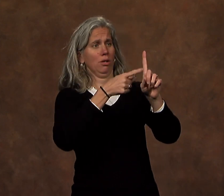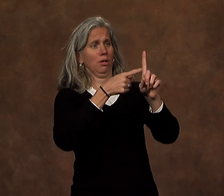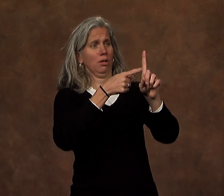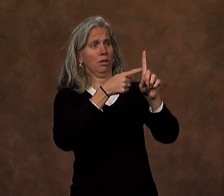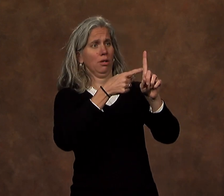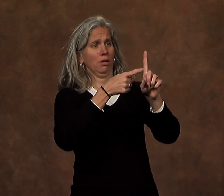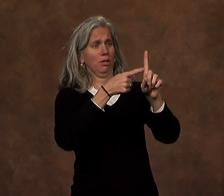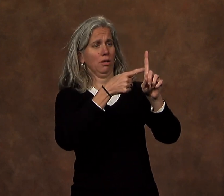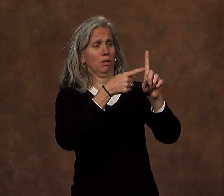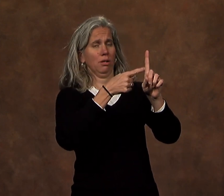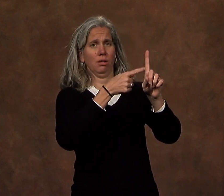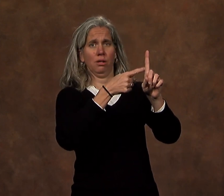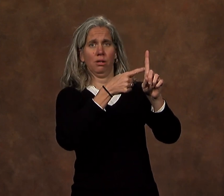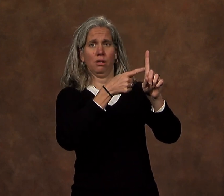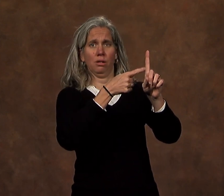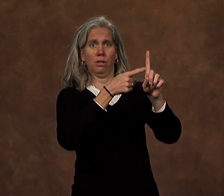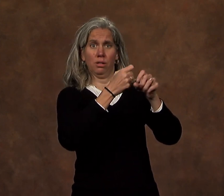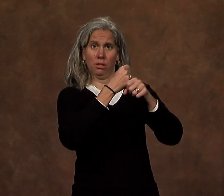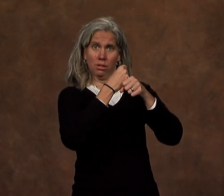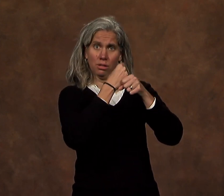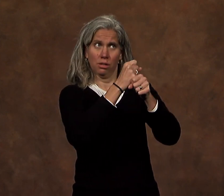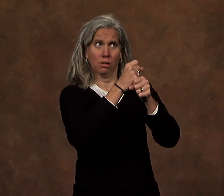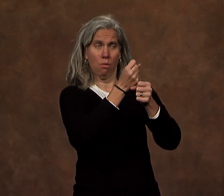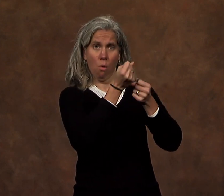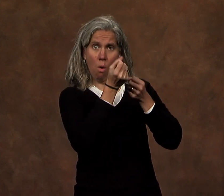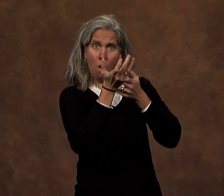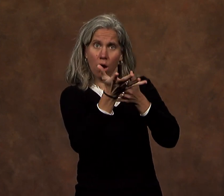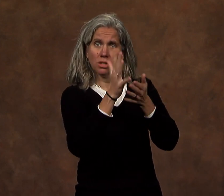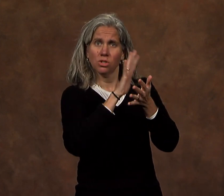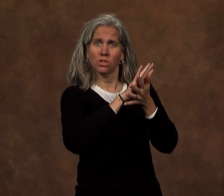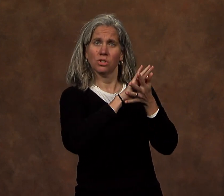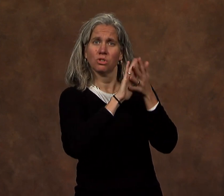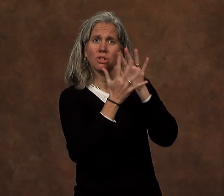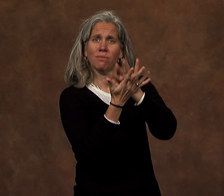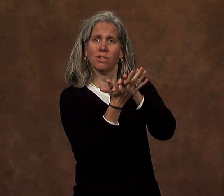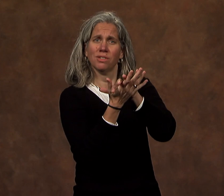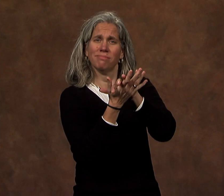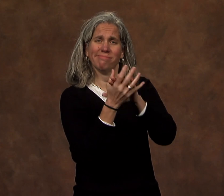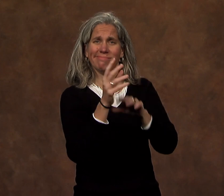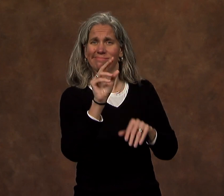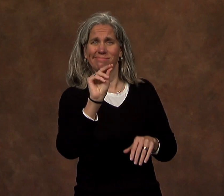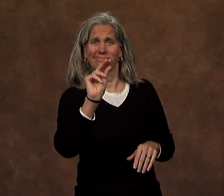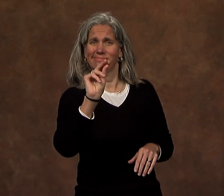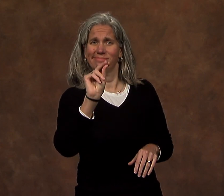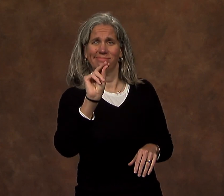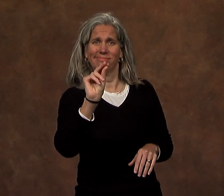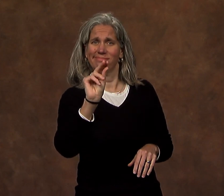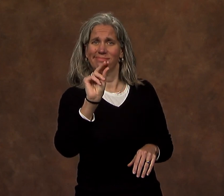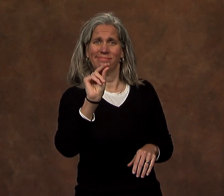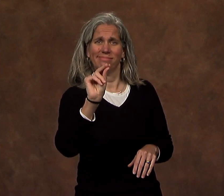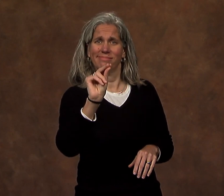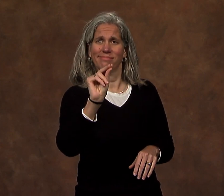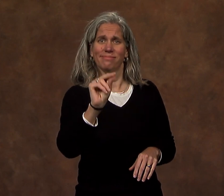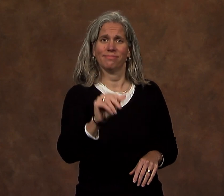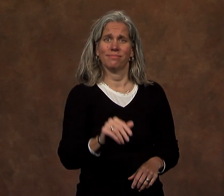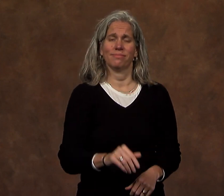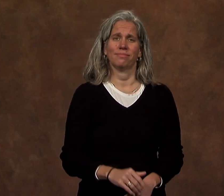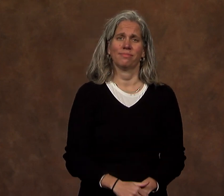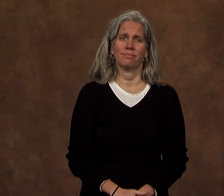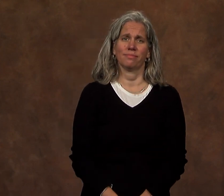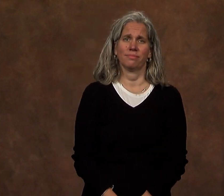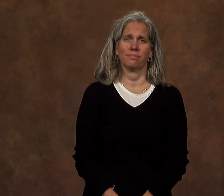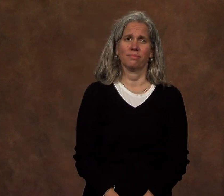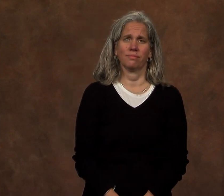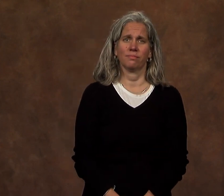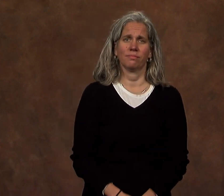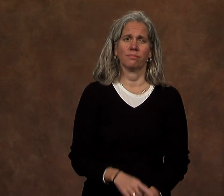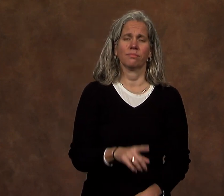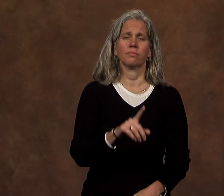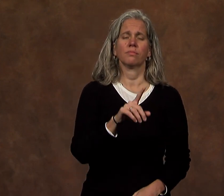acting alone, does not generate transformation.